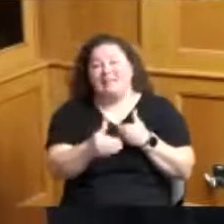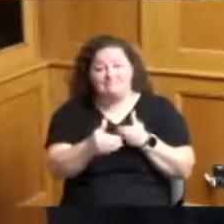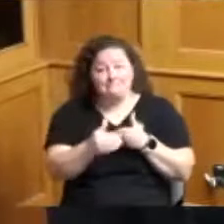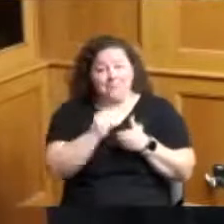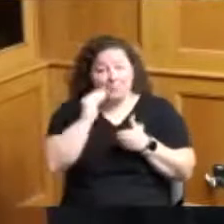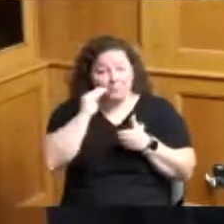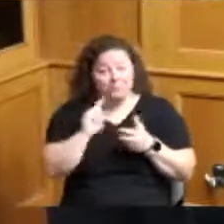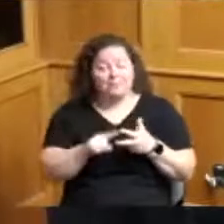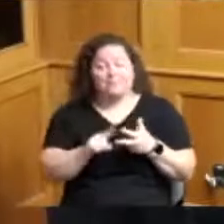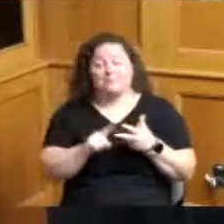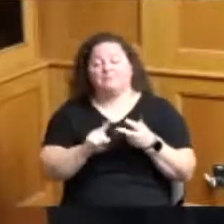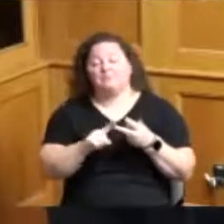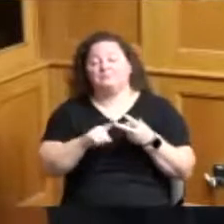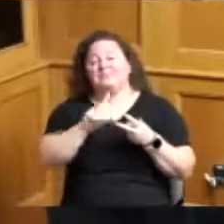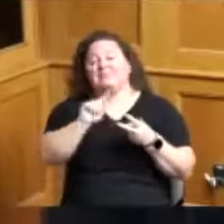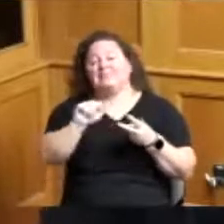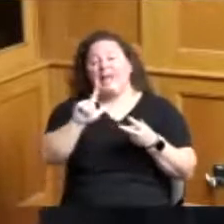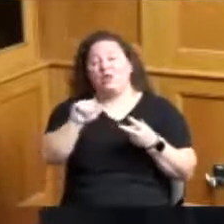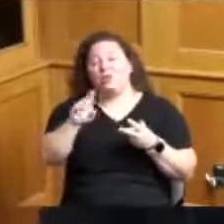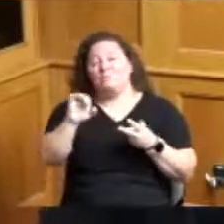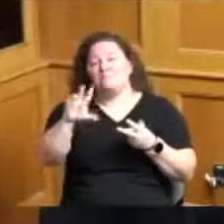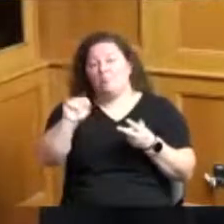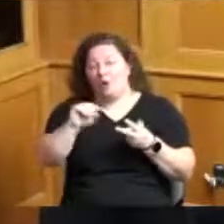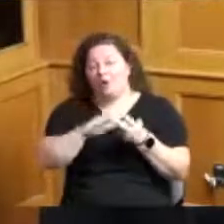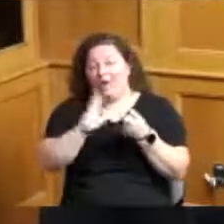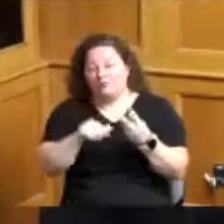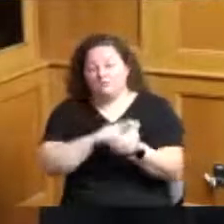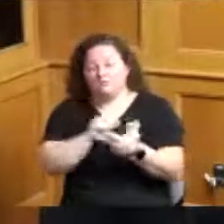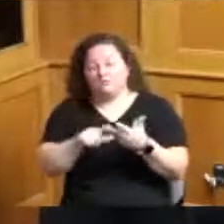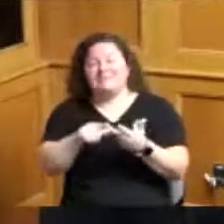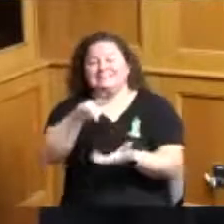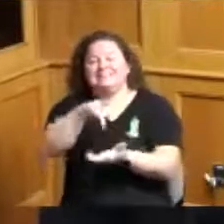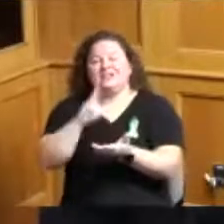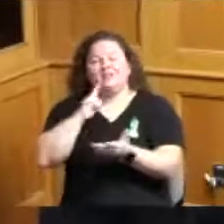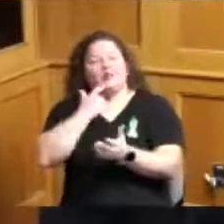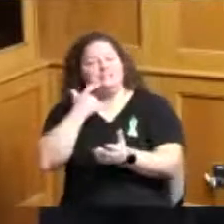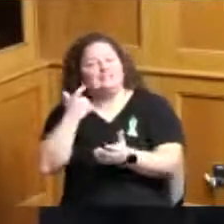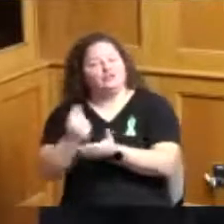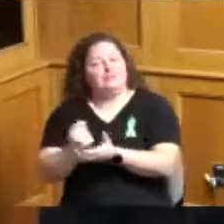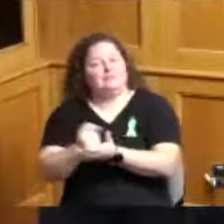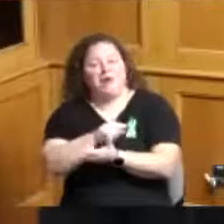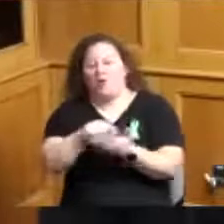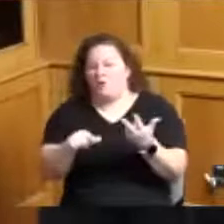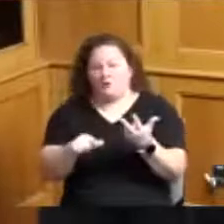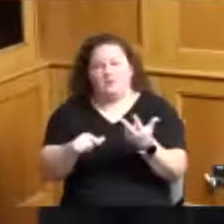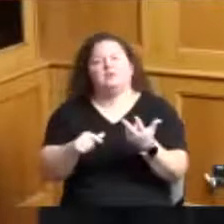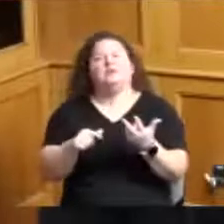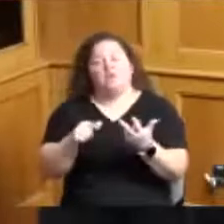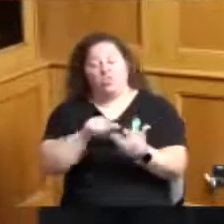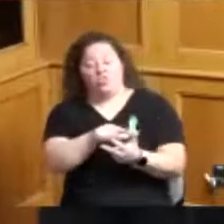and the Center for Addiction Treatment in their efforts to continue to survive